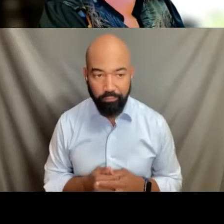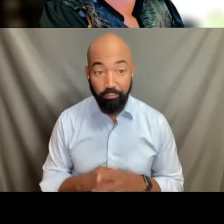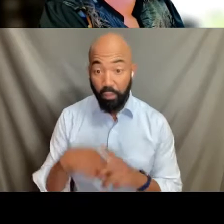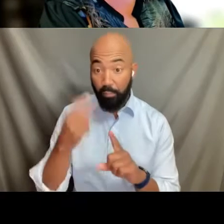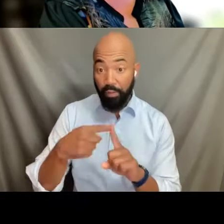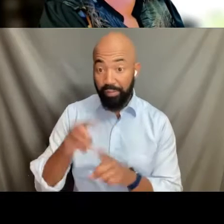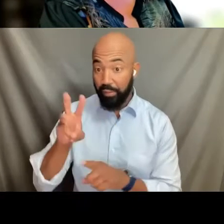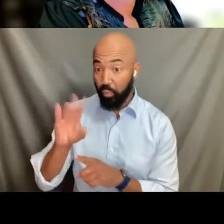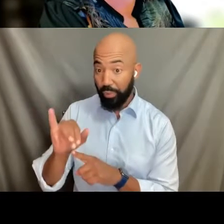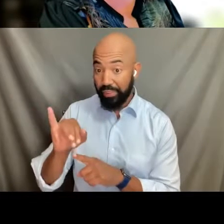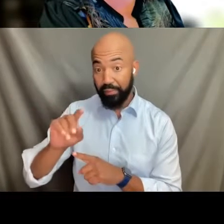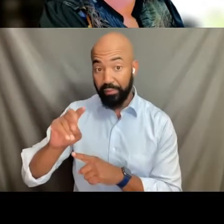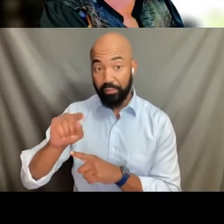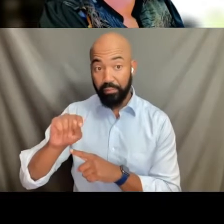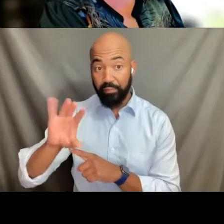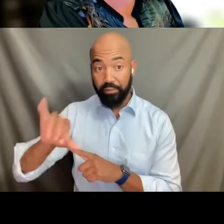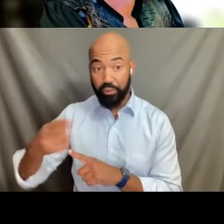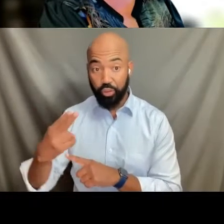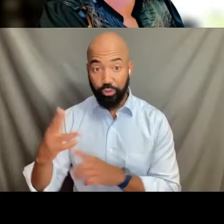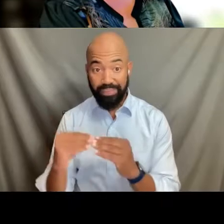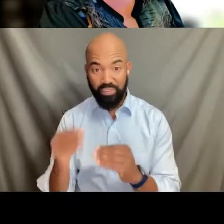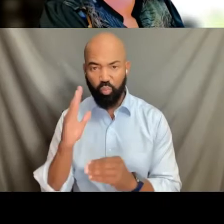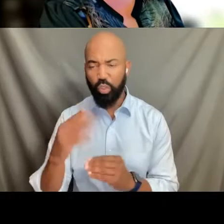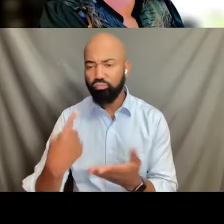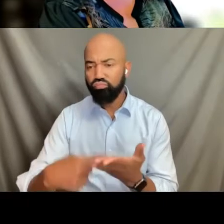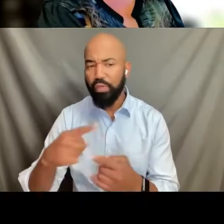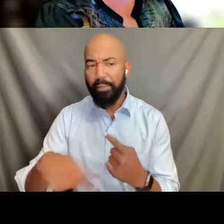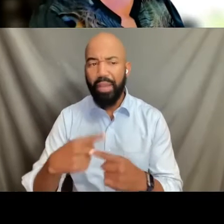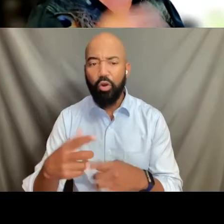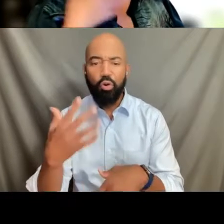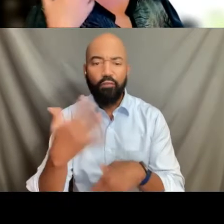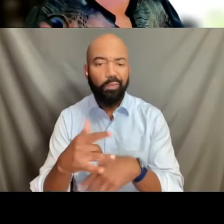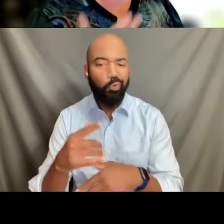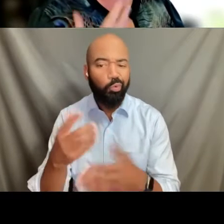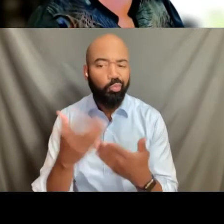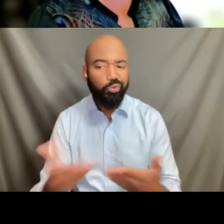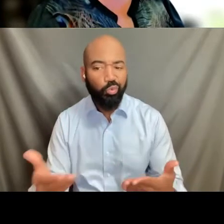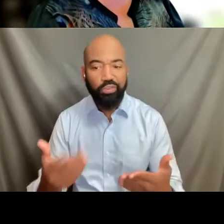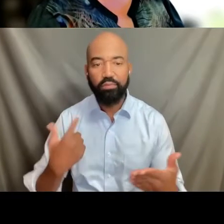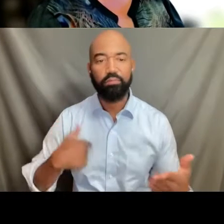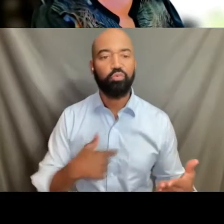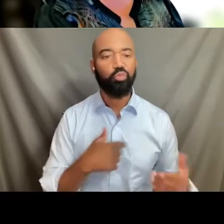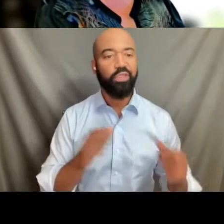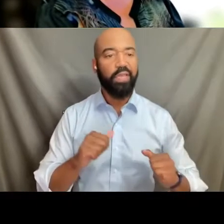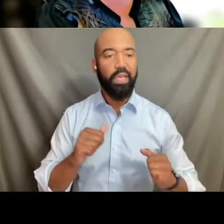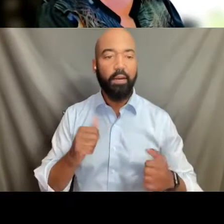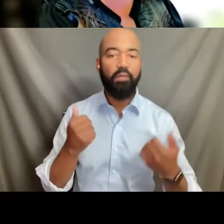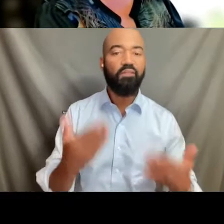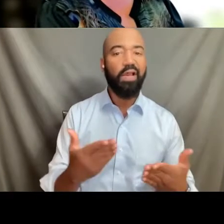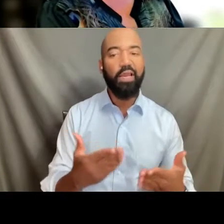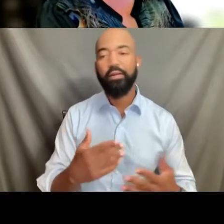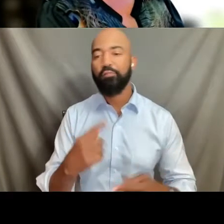will discuss available resources so that more of us can do proper referrals and care.